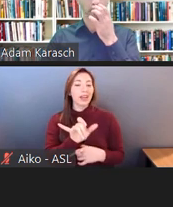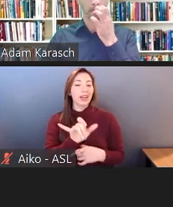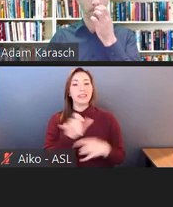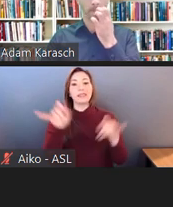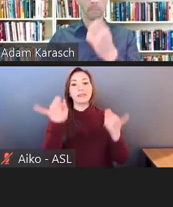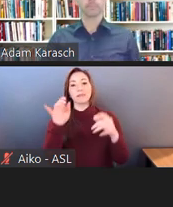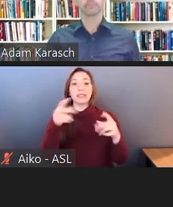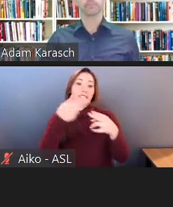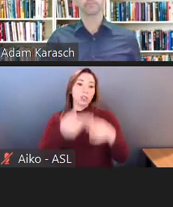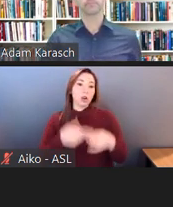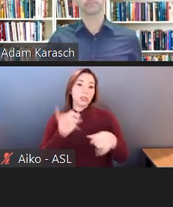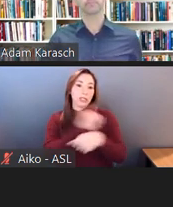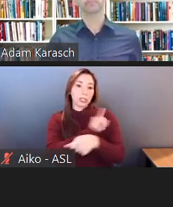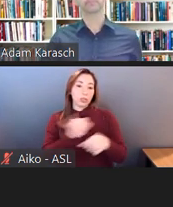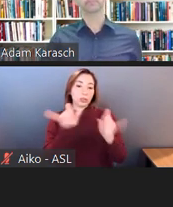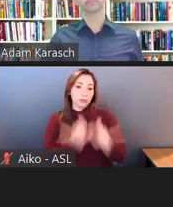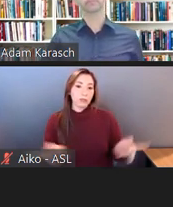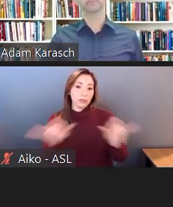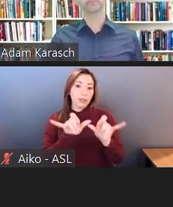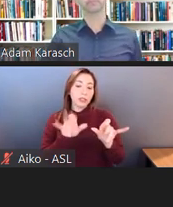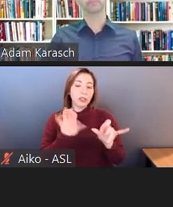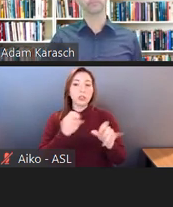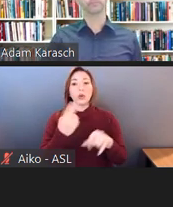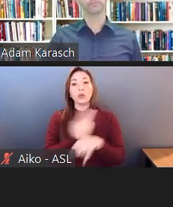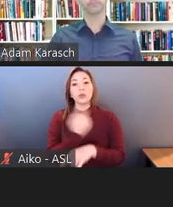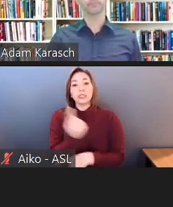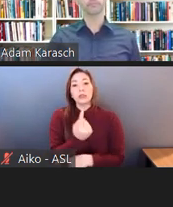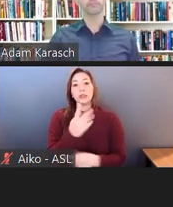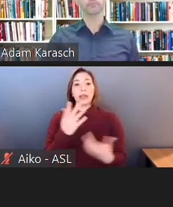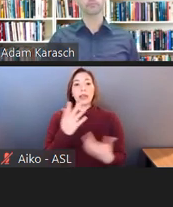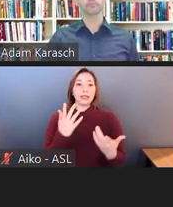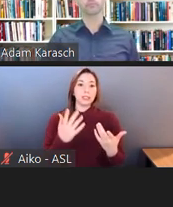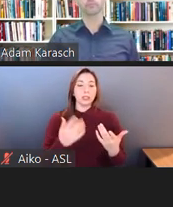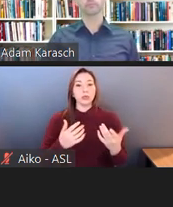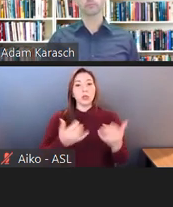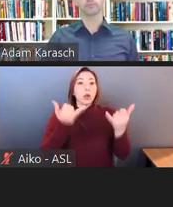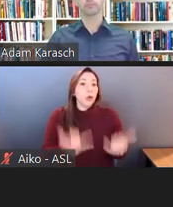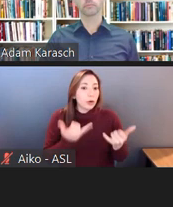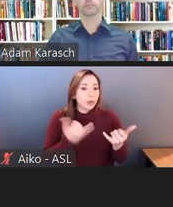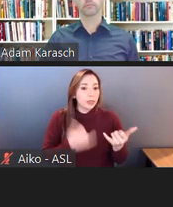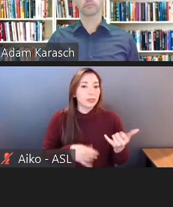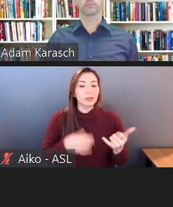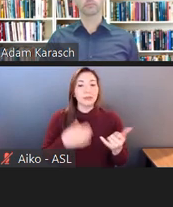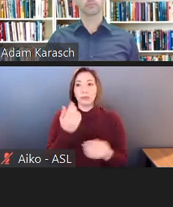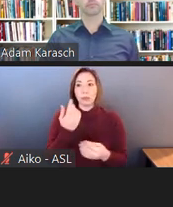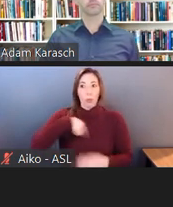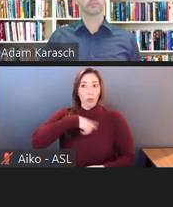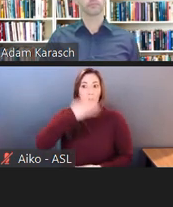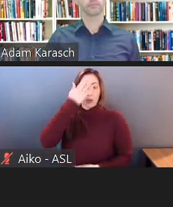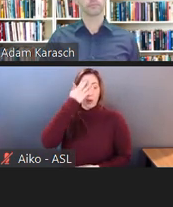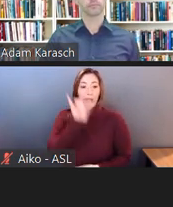up to date and what's commonly considered to be effective.